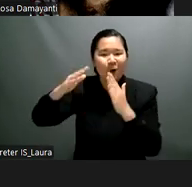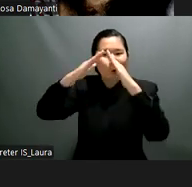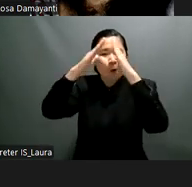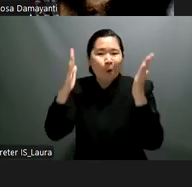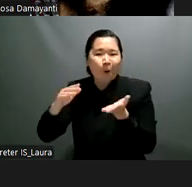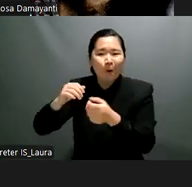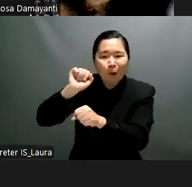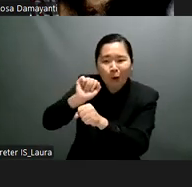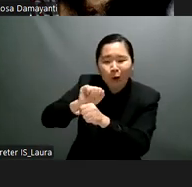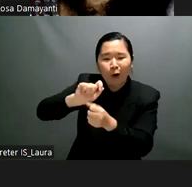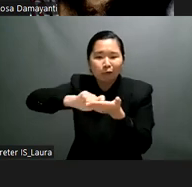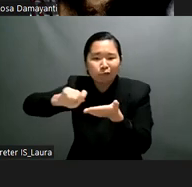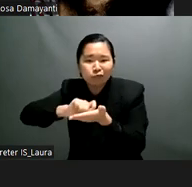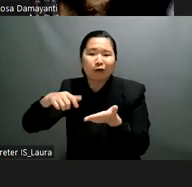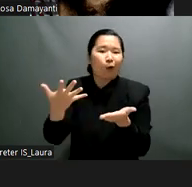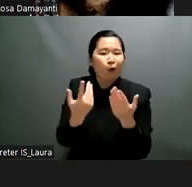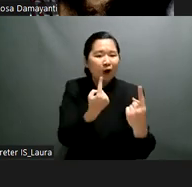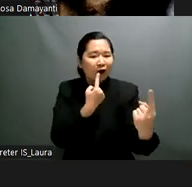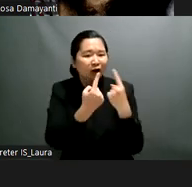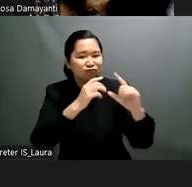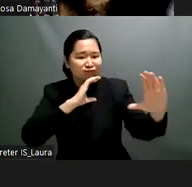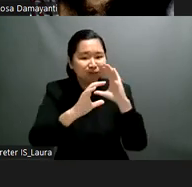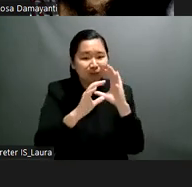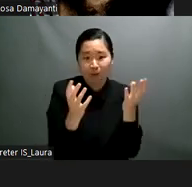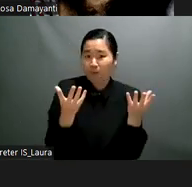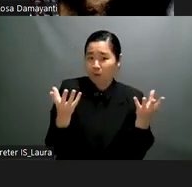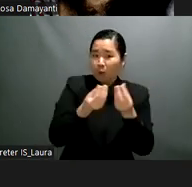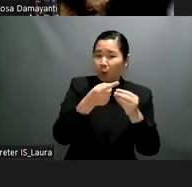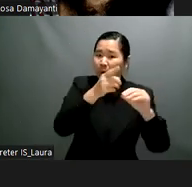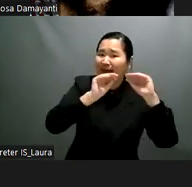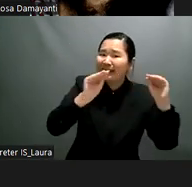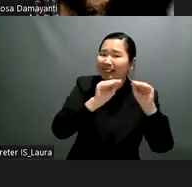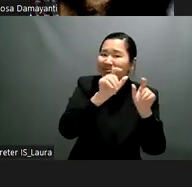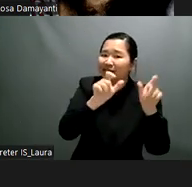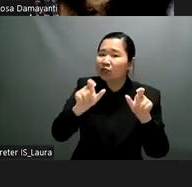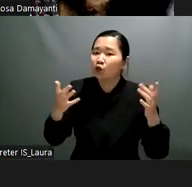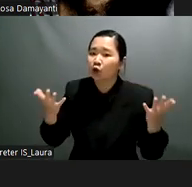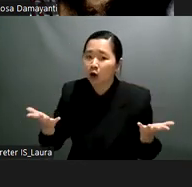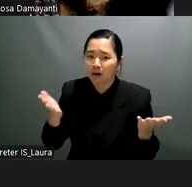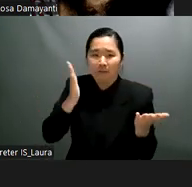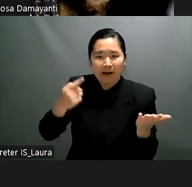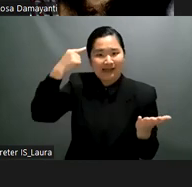and inclusion of all students and then it must be recognized that not all learning can happen